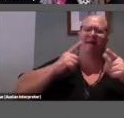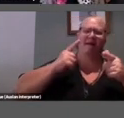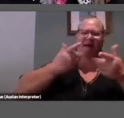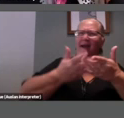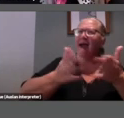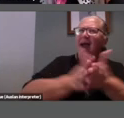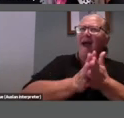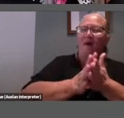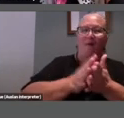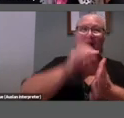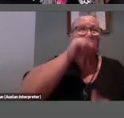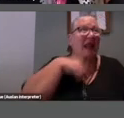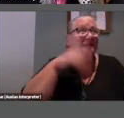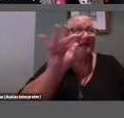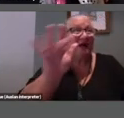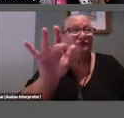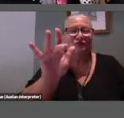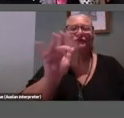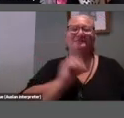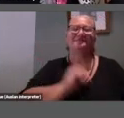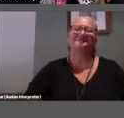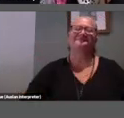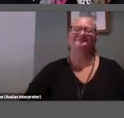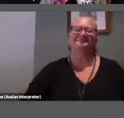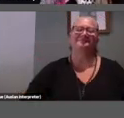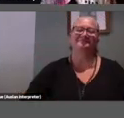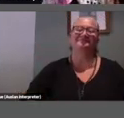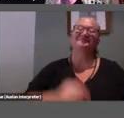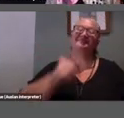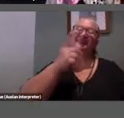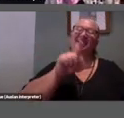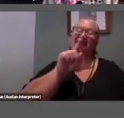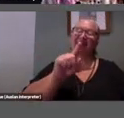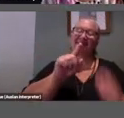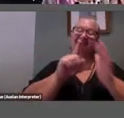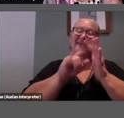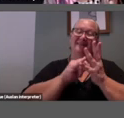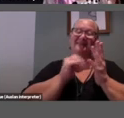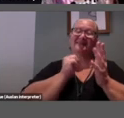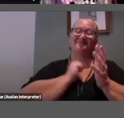it?’ and that is that is my entry point for this